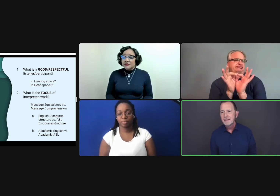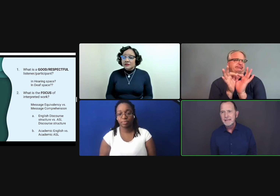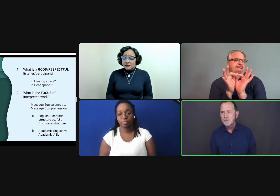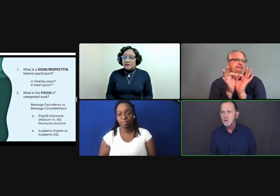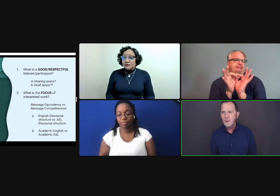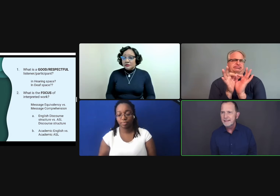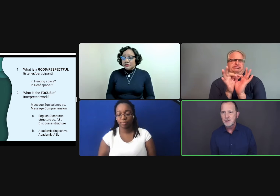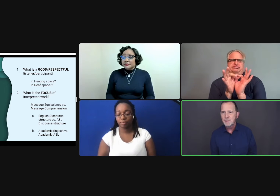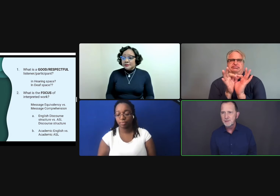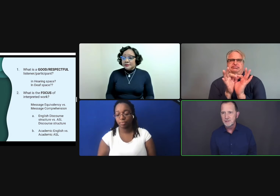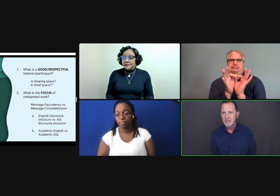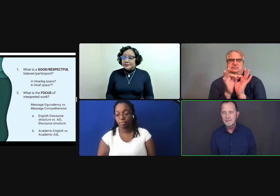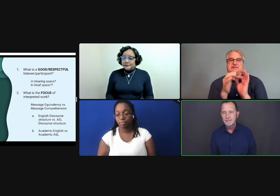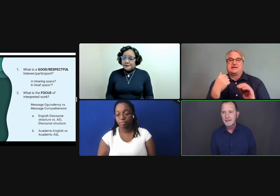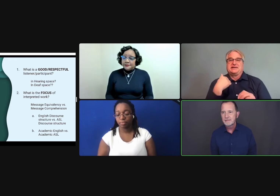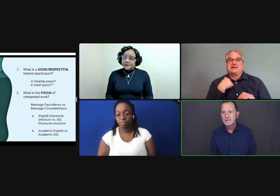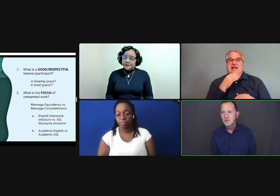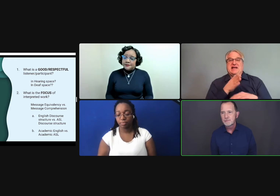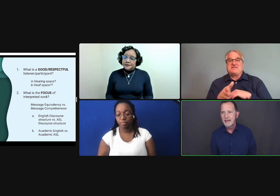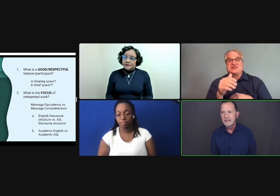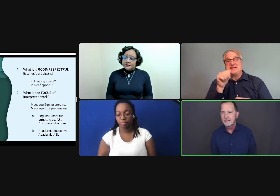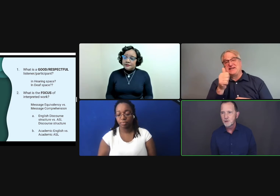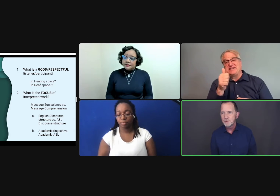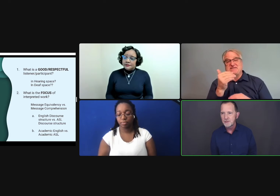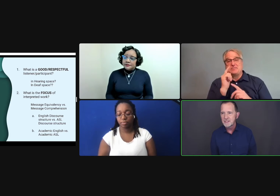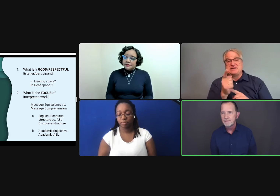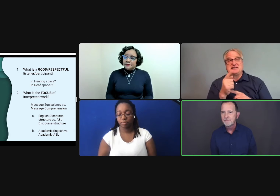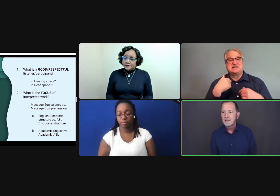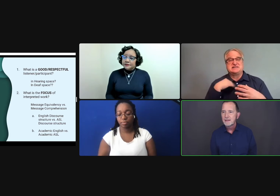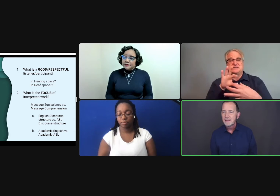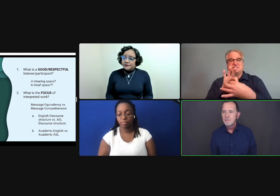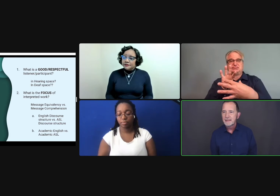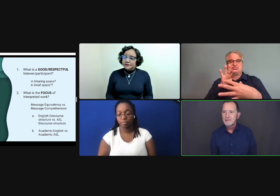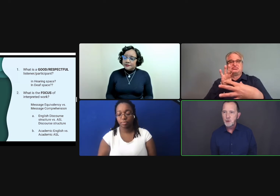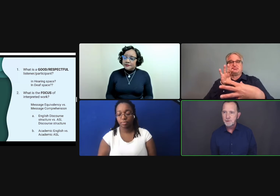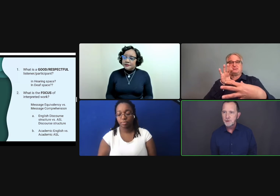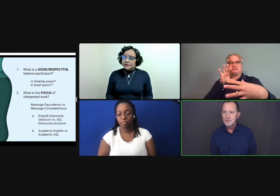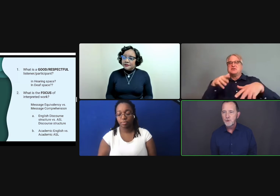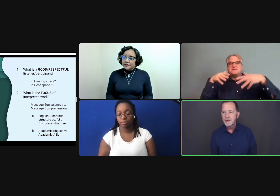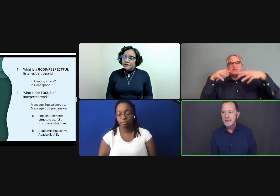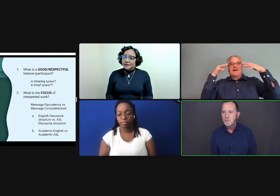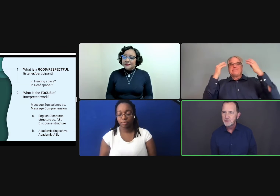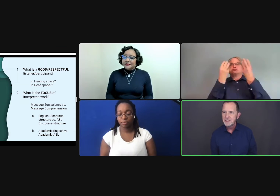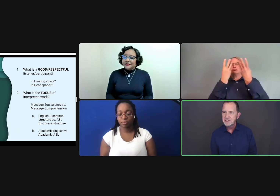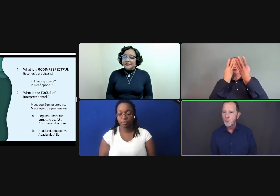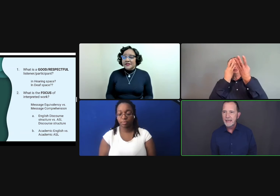Even with great interpreters, not deriding the interpreters, but interpreter working in a more traditional way,